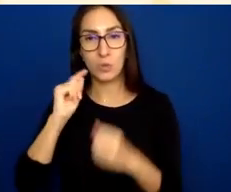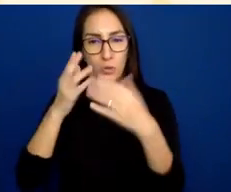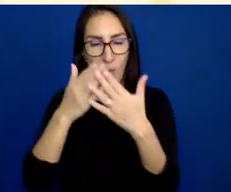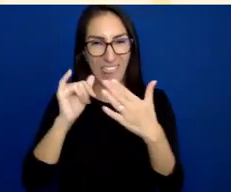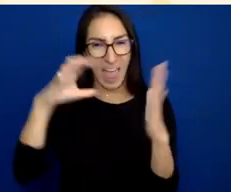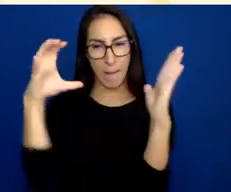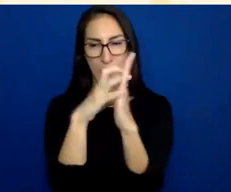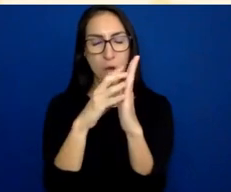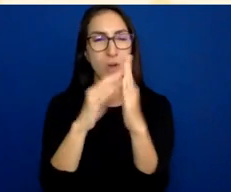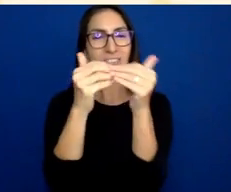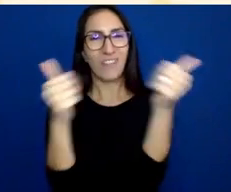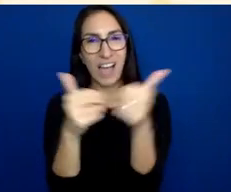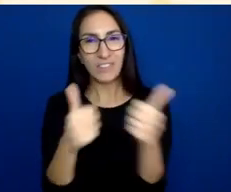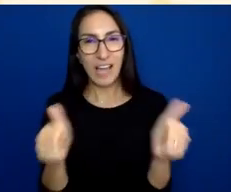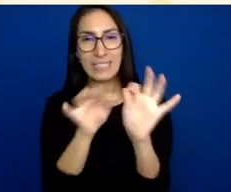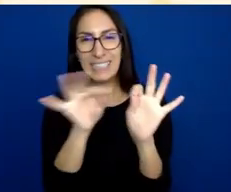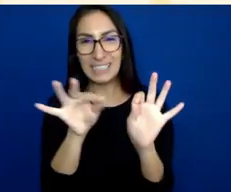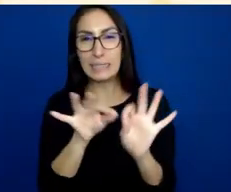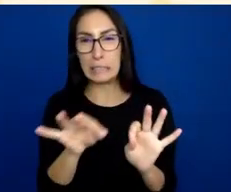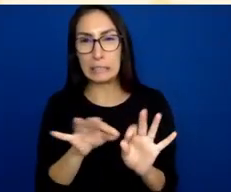And it might not be perfect, but it's going to get you close.